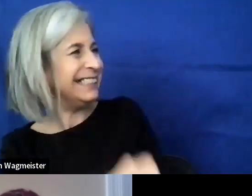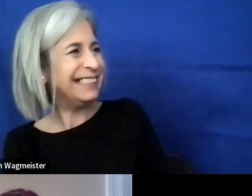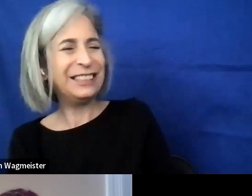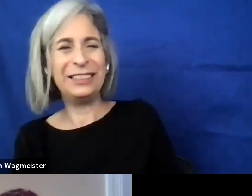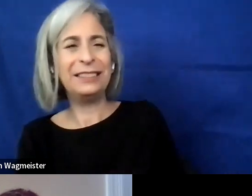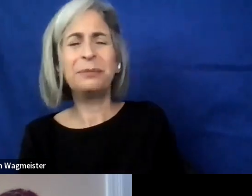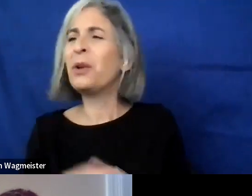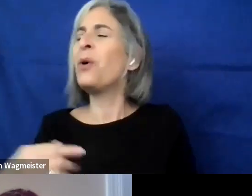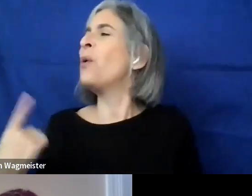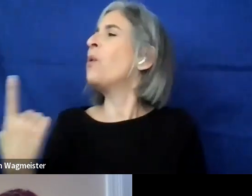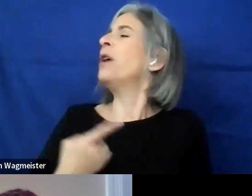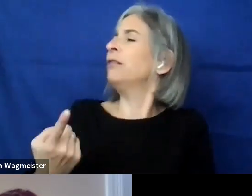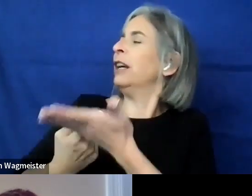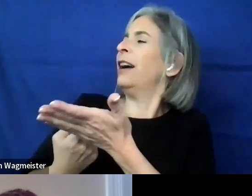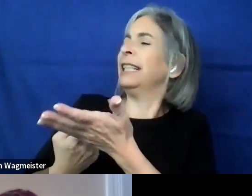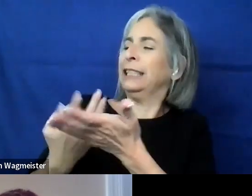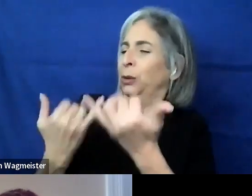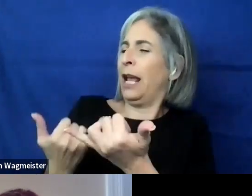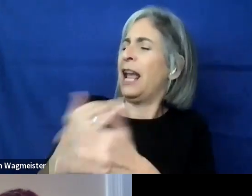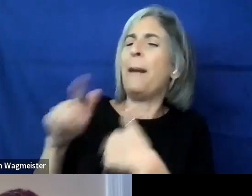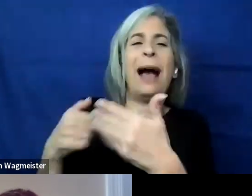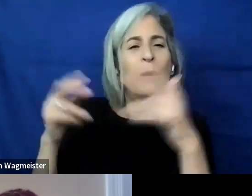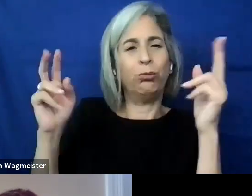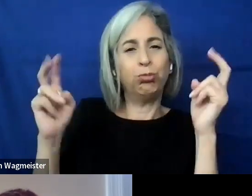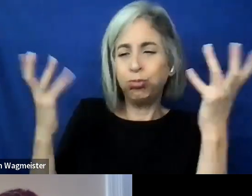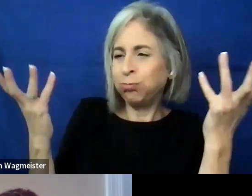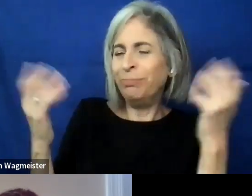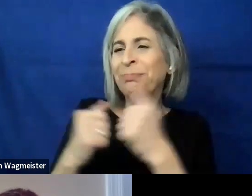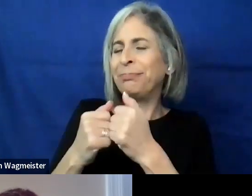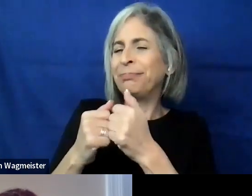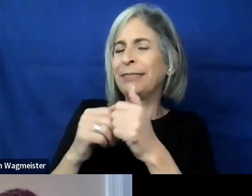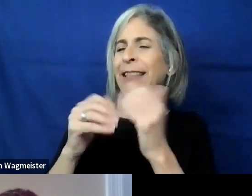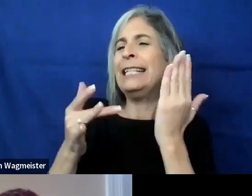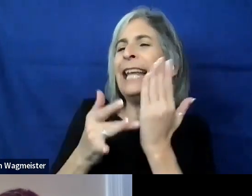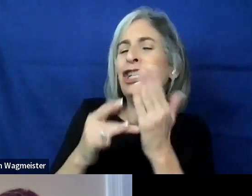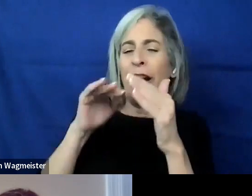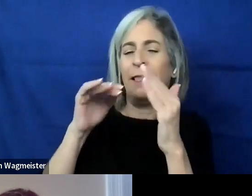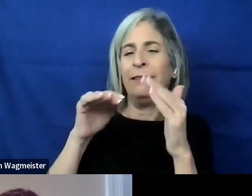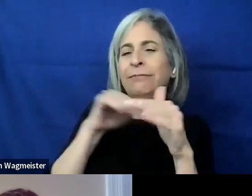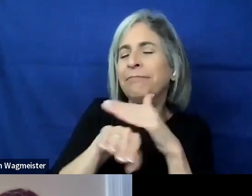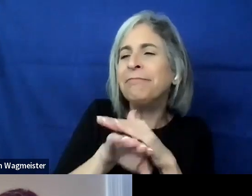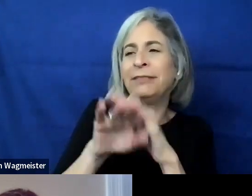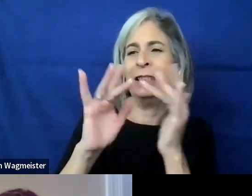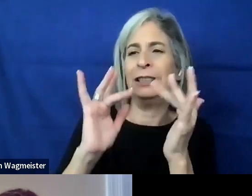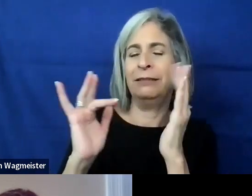So we are talking today about digital technical web accessibility.